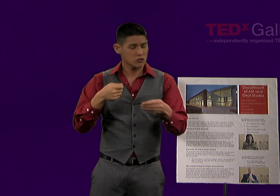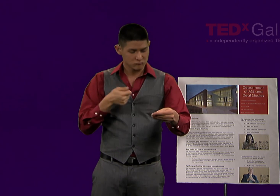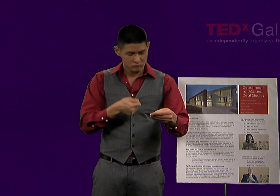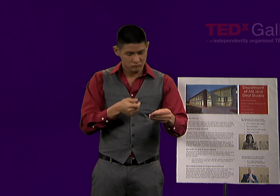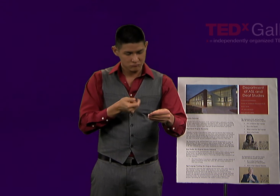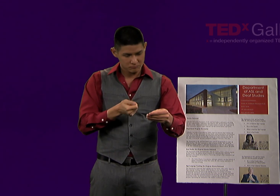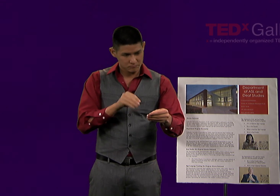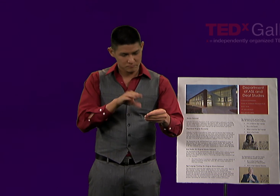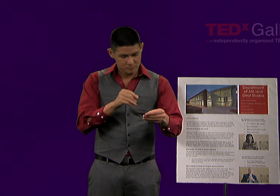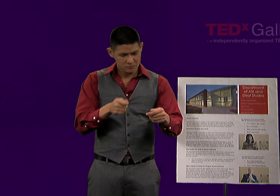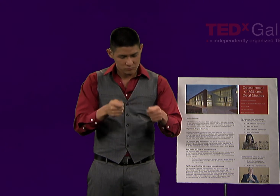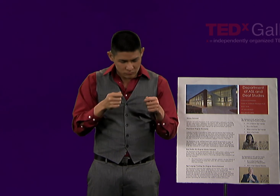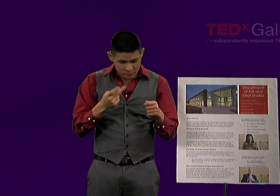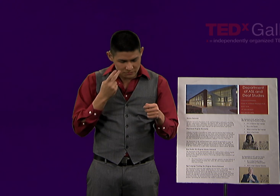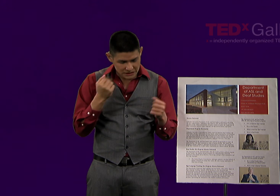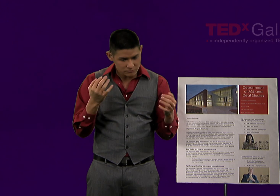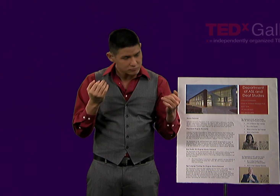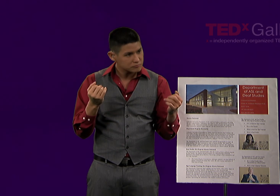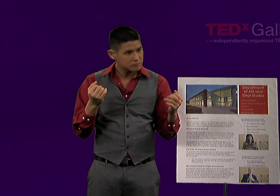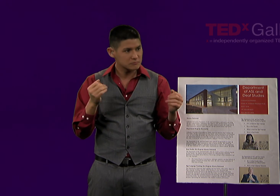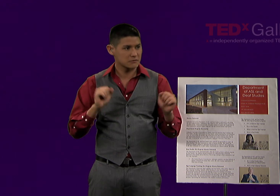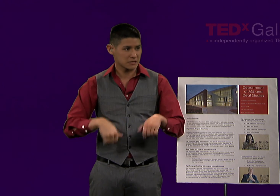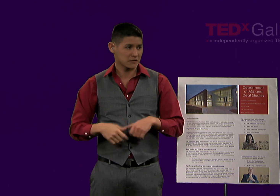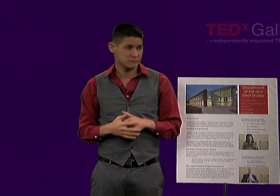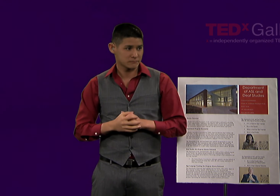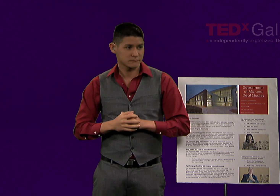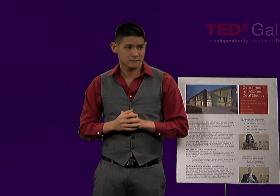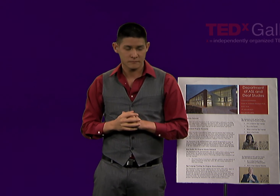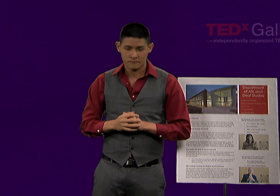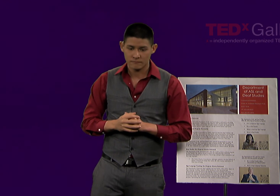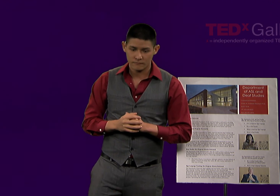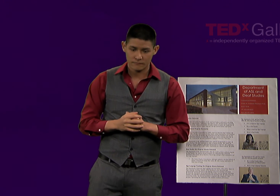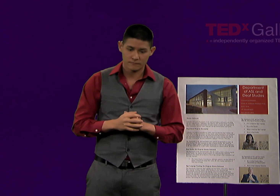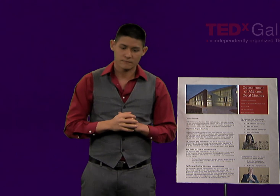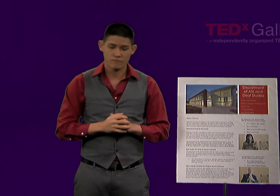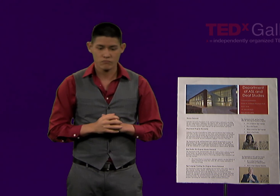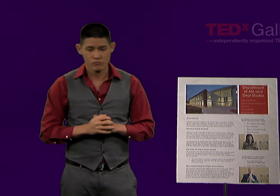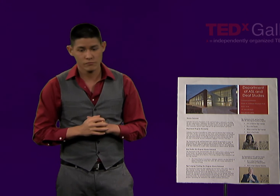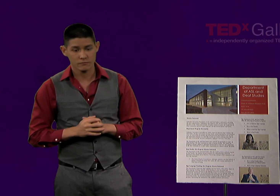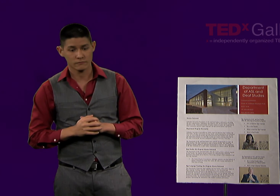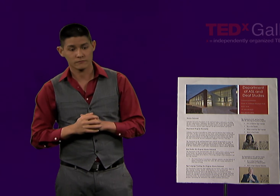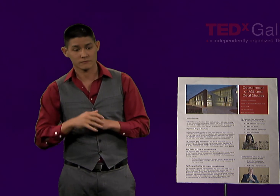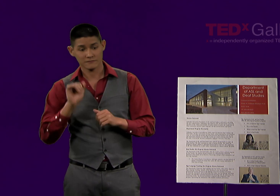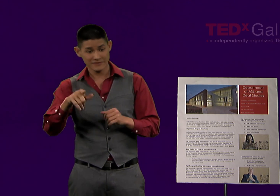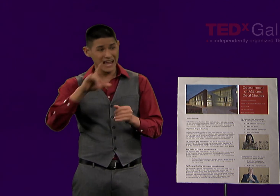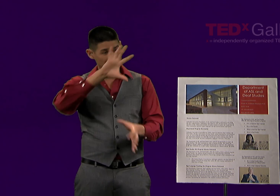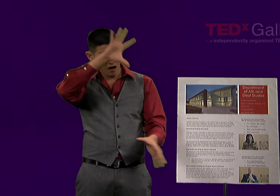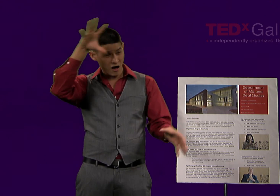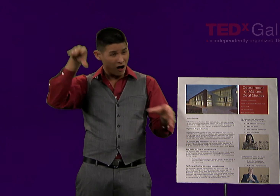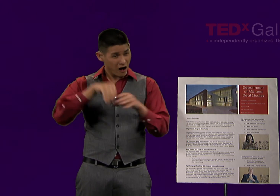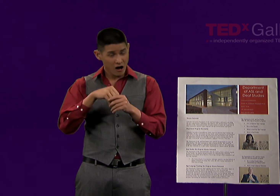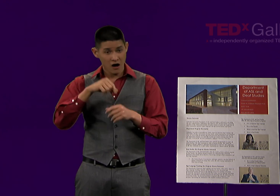and at your convenience, follow the QR link to signed information that the booth was there to provide.